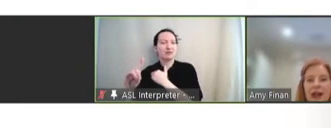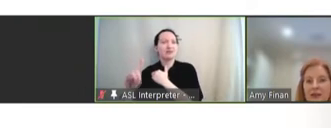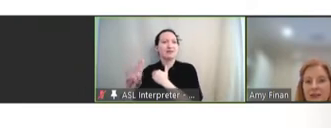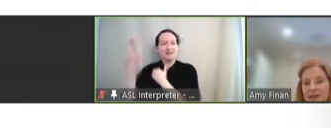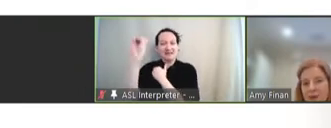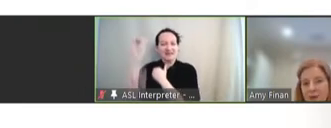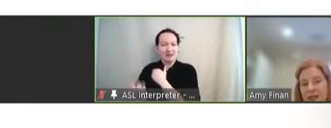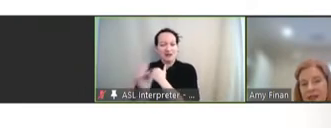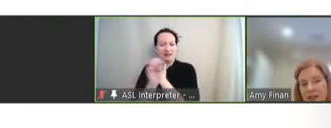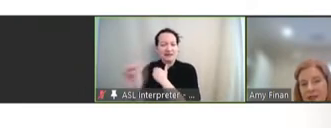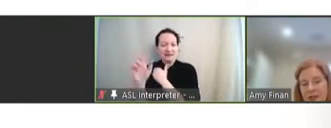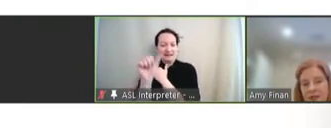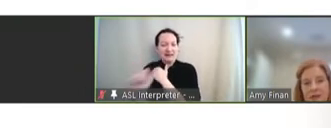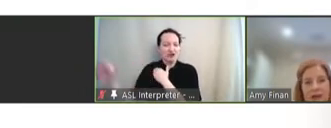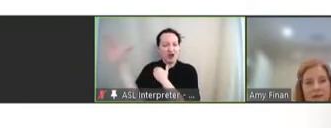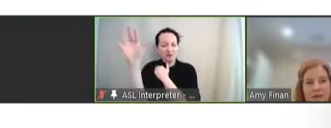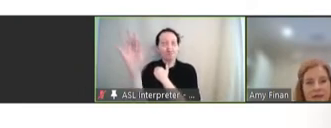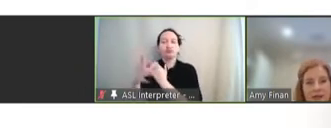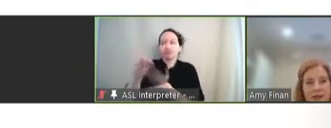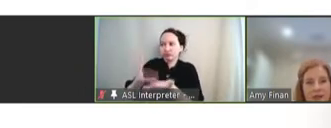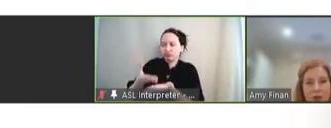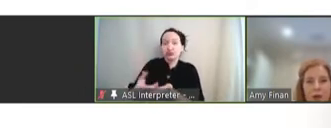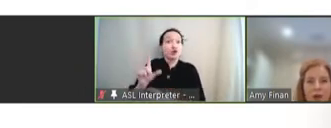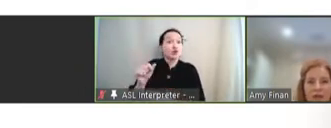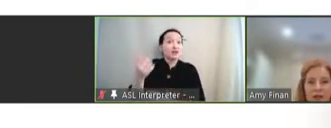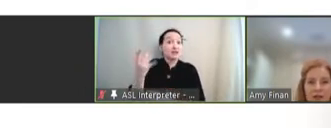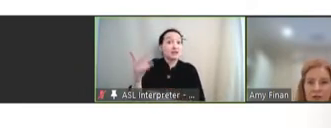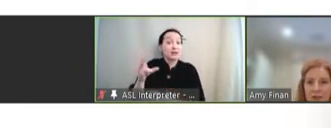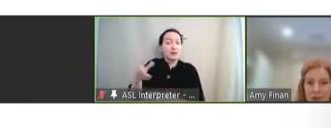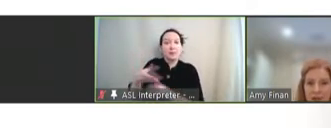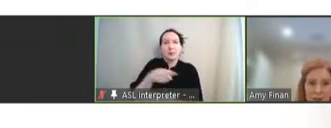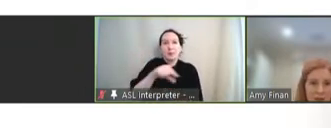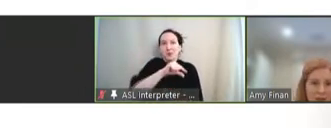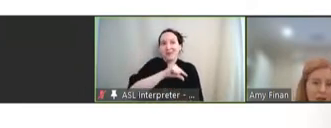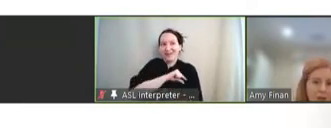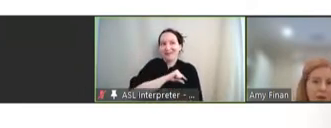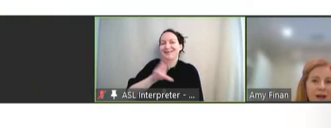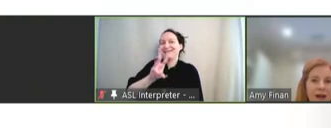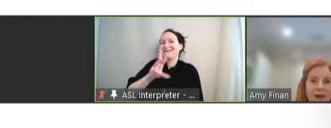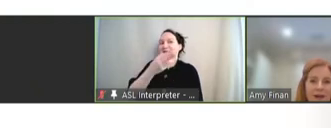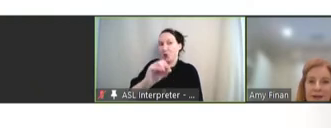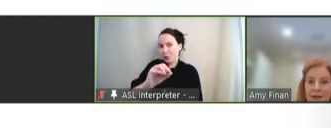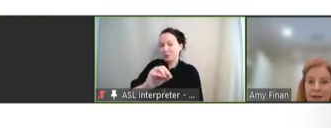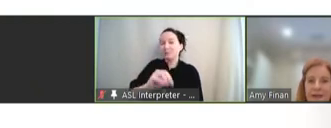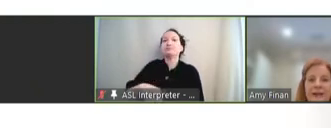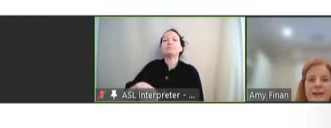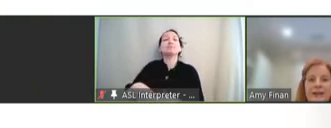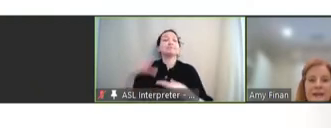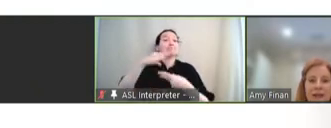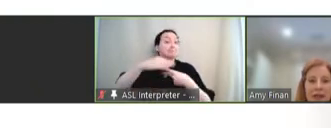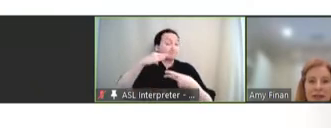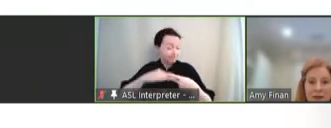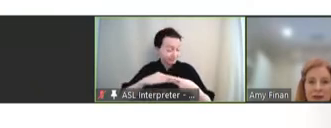evidence that was key to the 2017 prequalification by the WHO. And second, Sabin heads up the